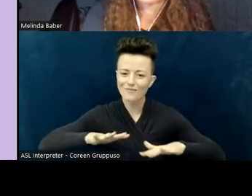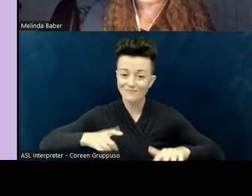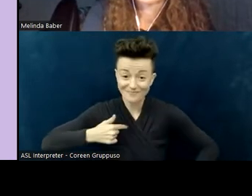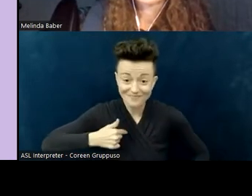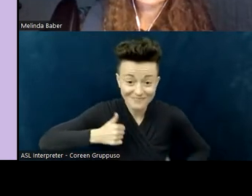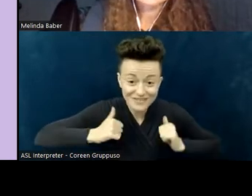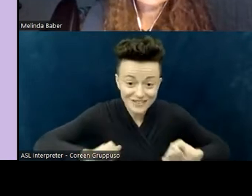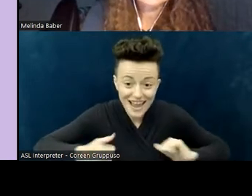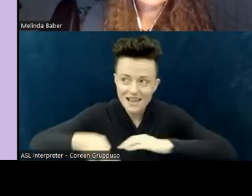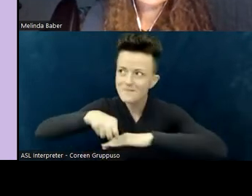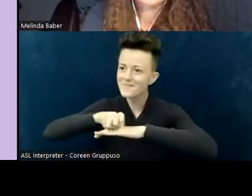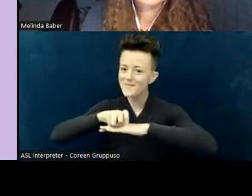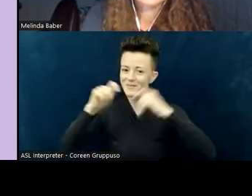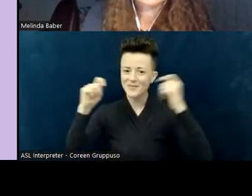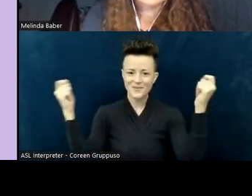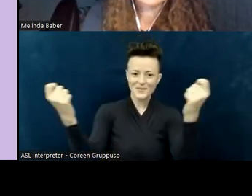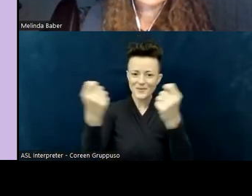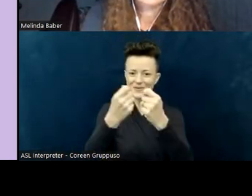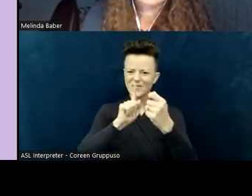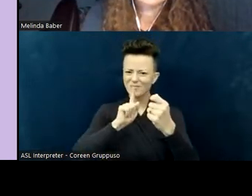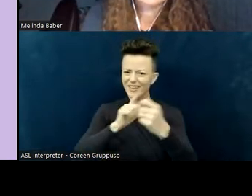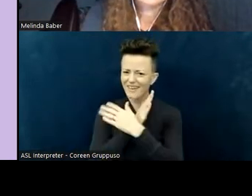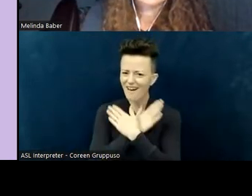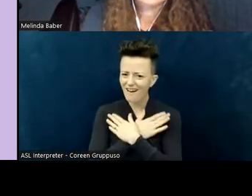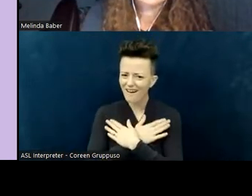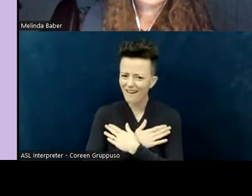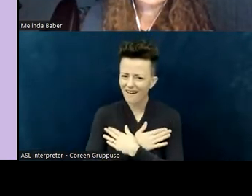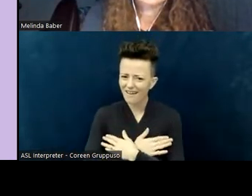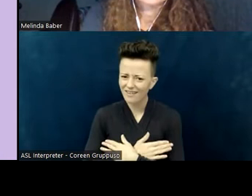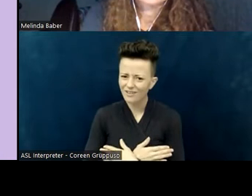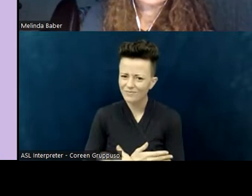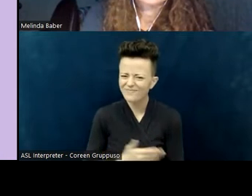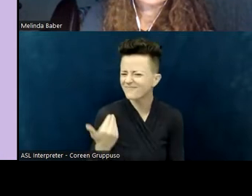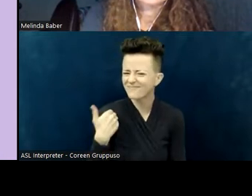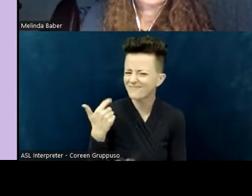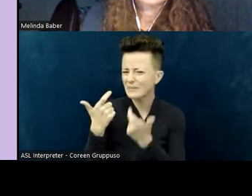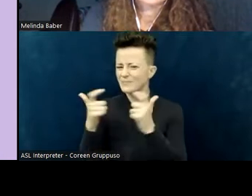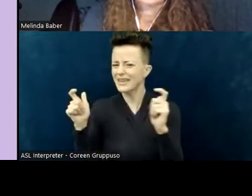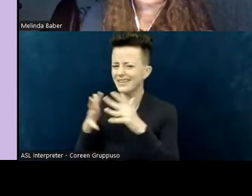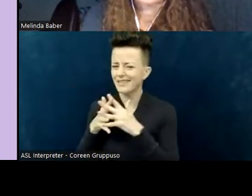This was at a big workshop, a national event, and several people were excited to see that.